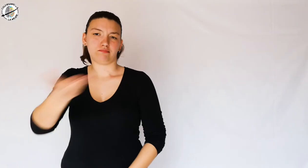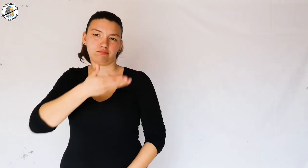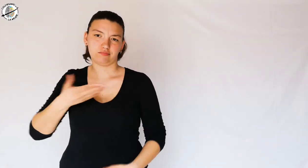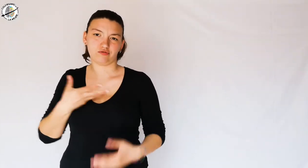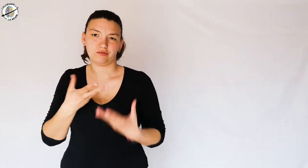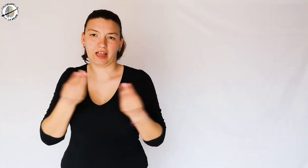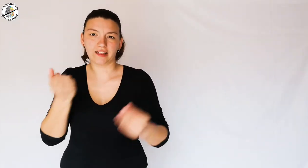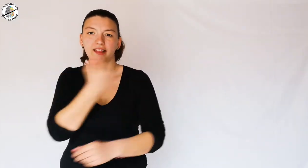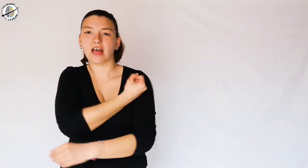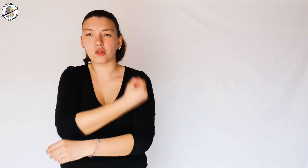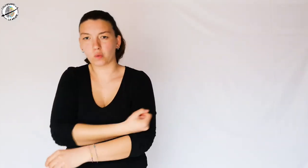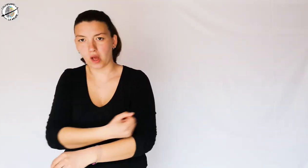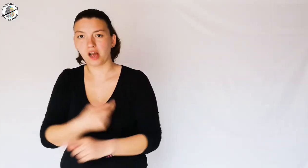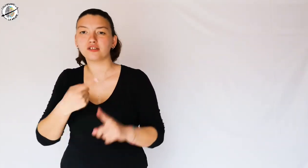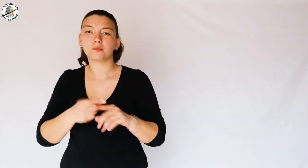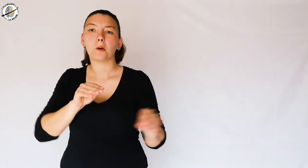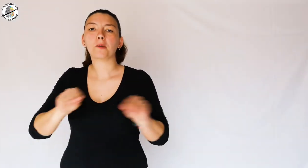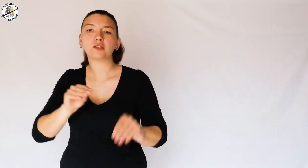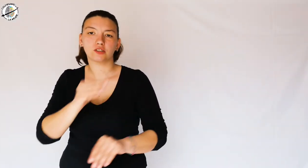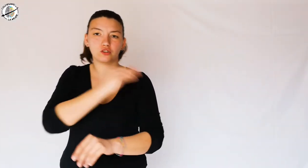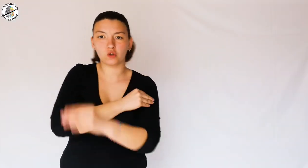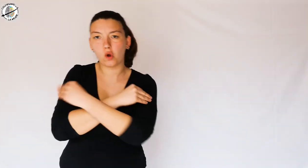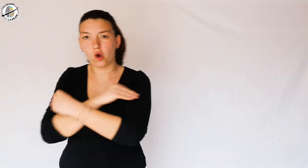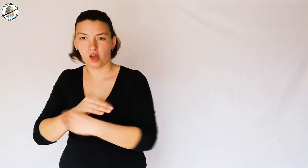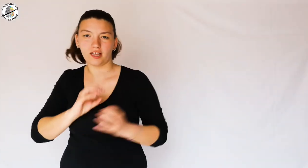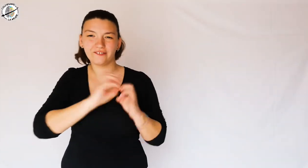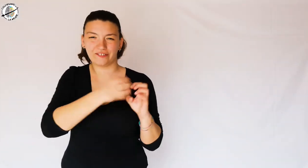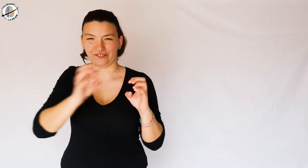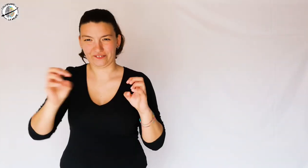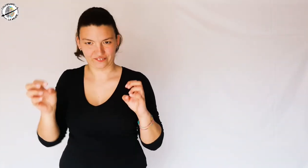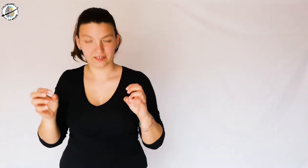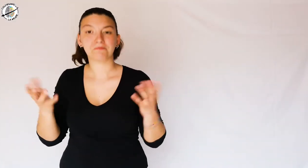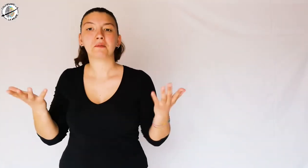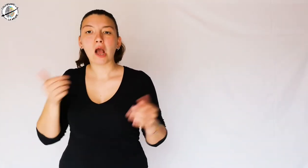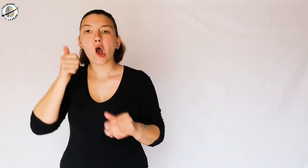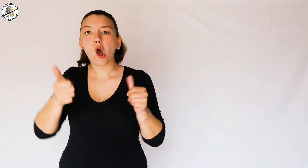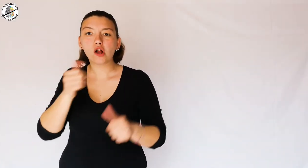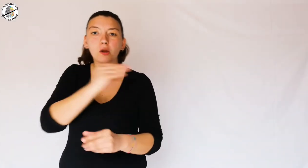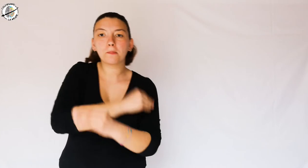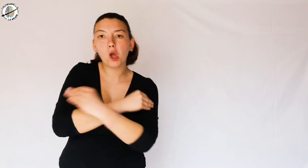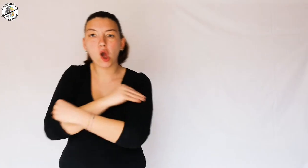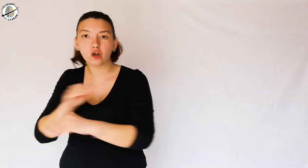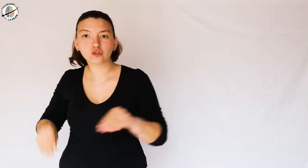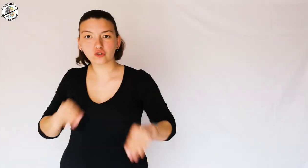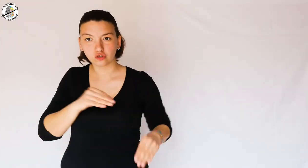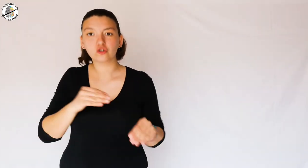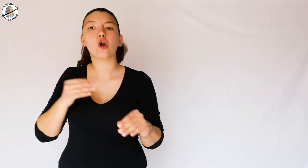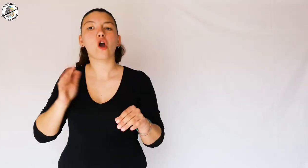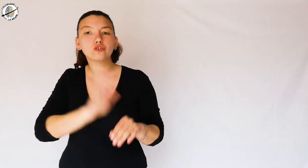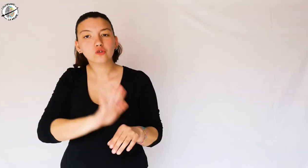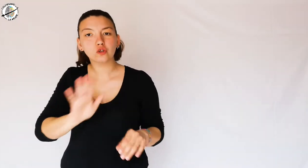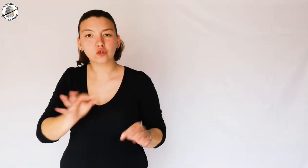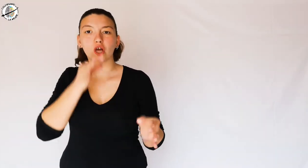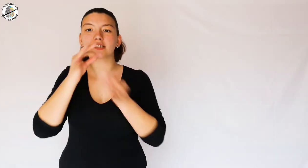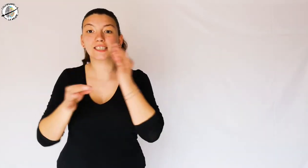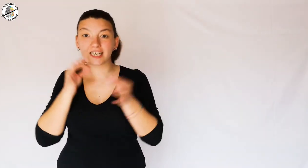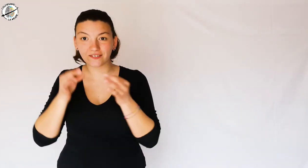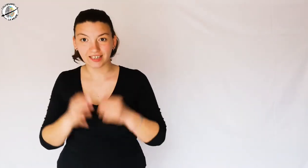Many get tattoos in various positions, but each place has its own meaning